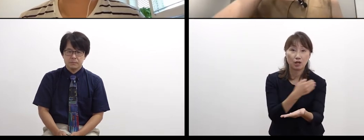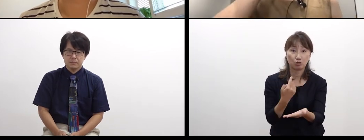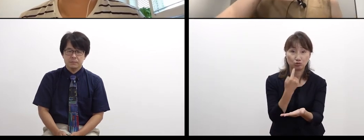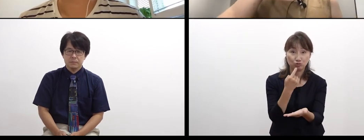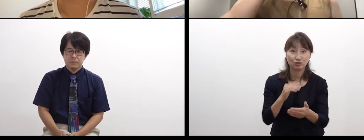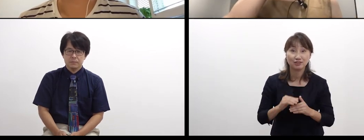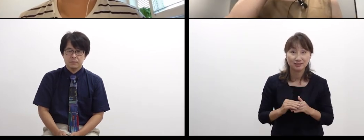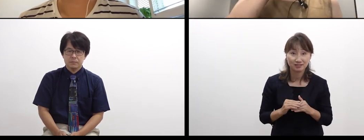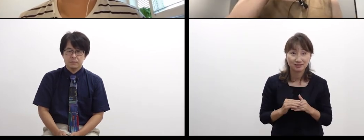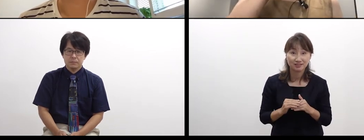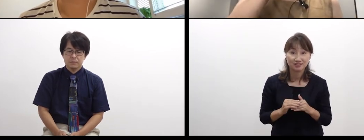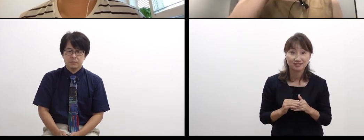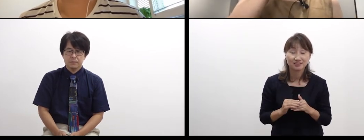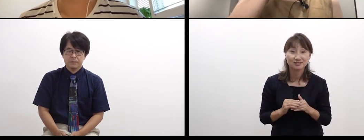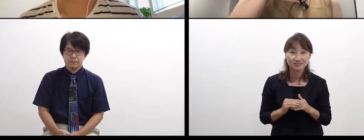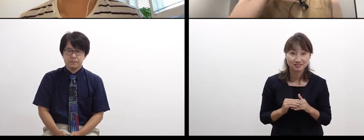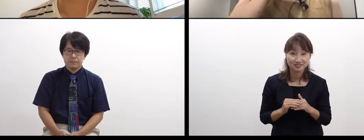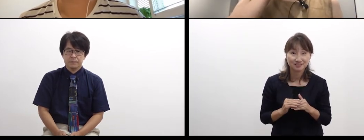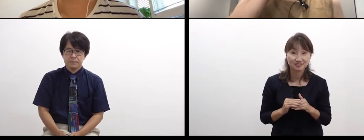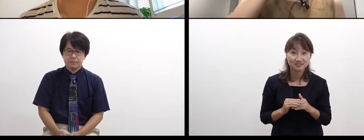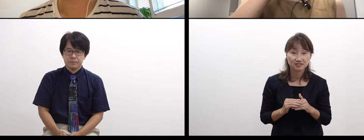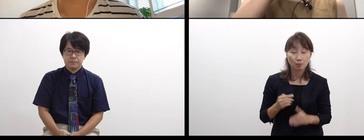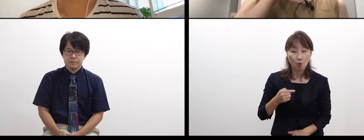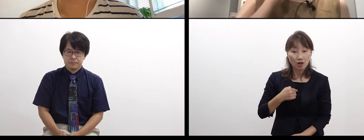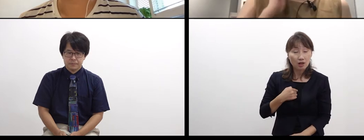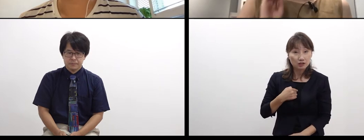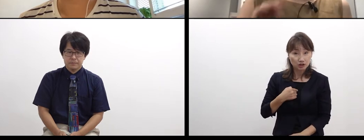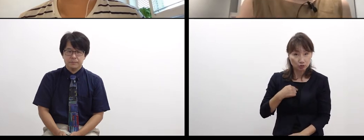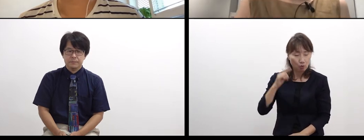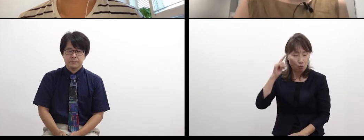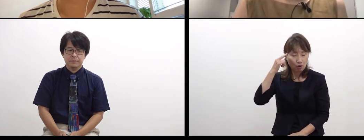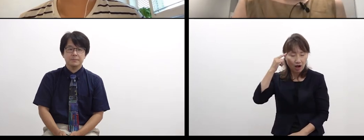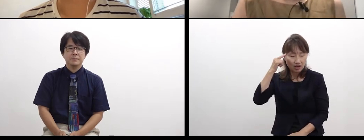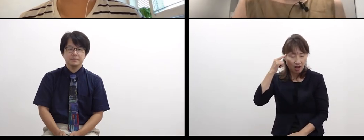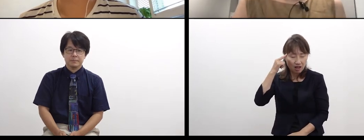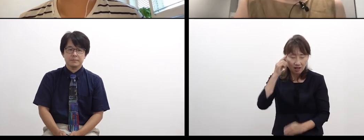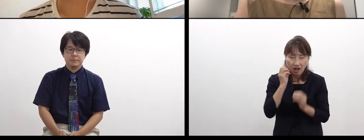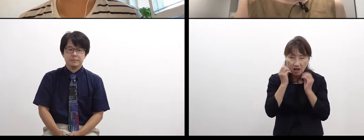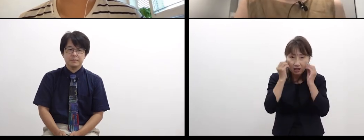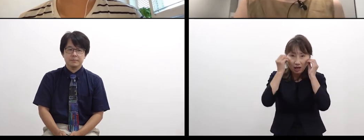In sign language,